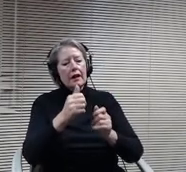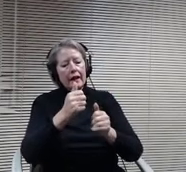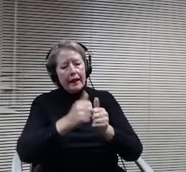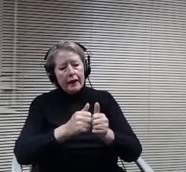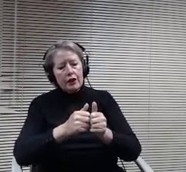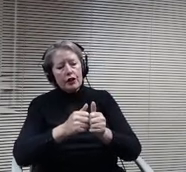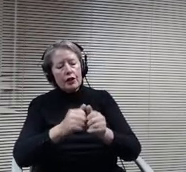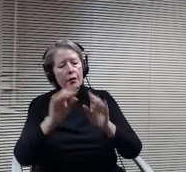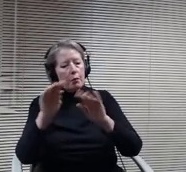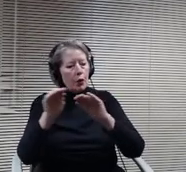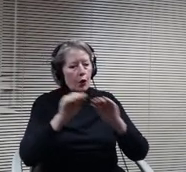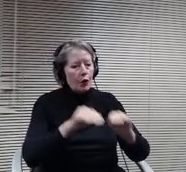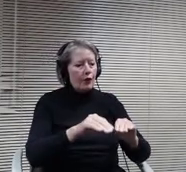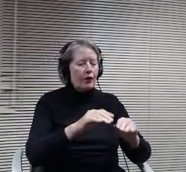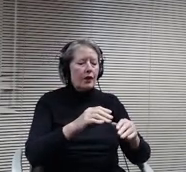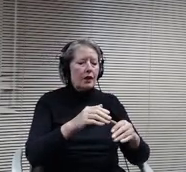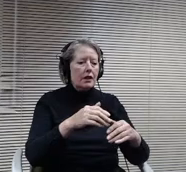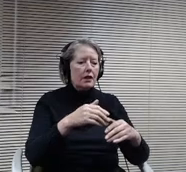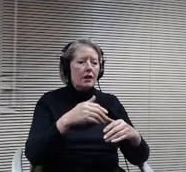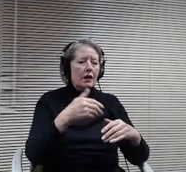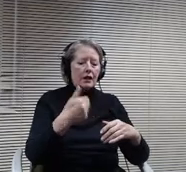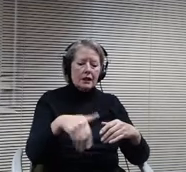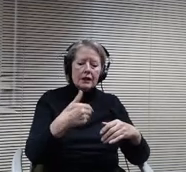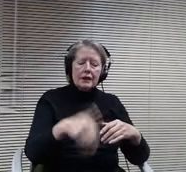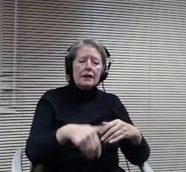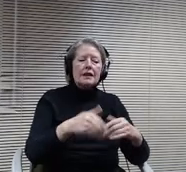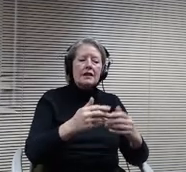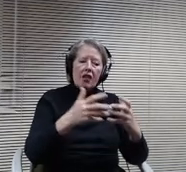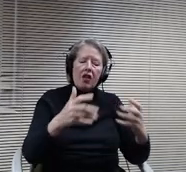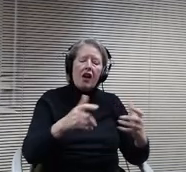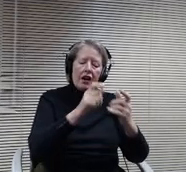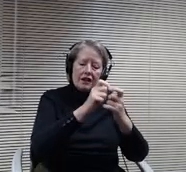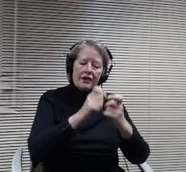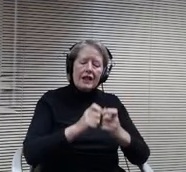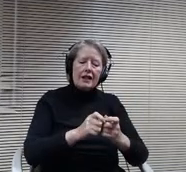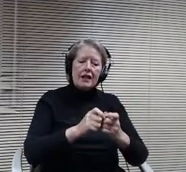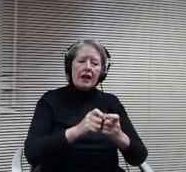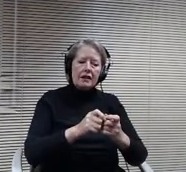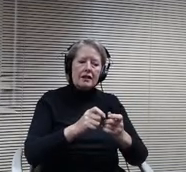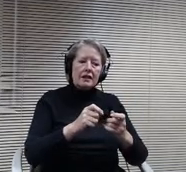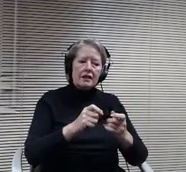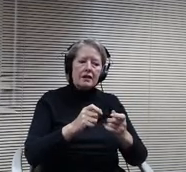you know more. There's a lot to take care of. You mentioned that you've been in some meetings, I'm wondering.